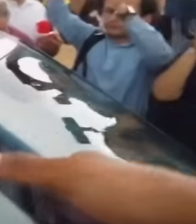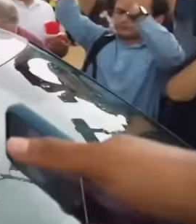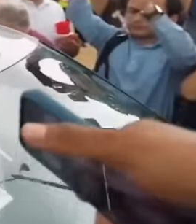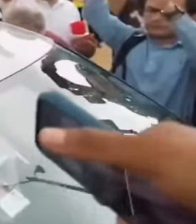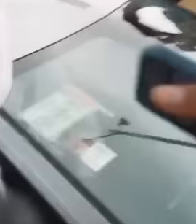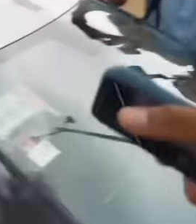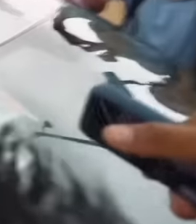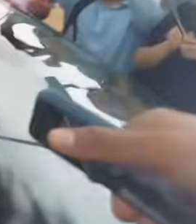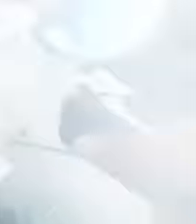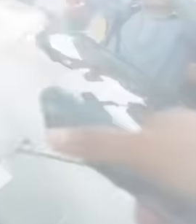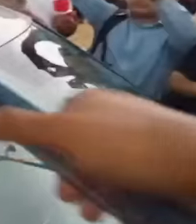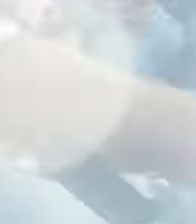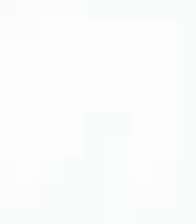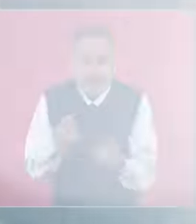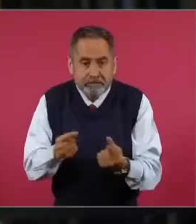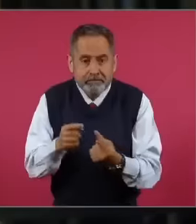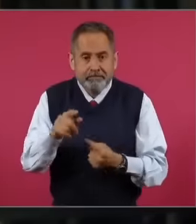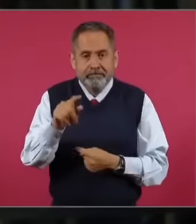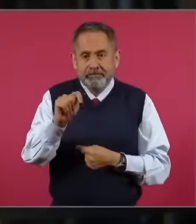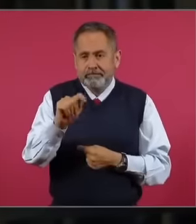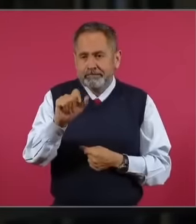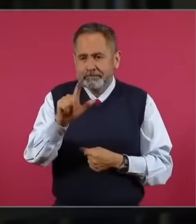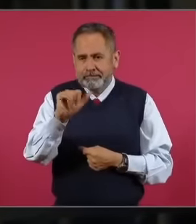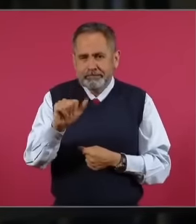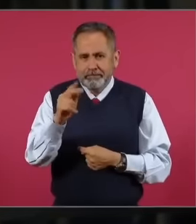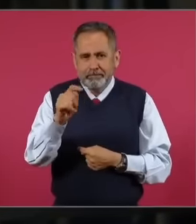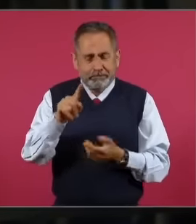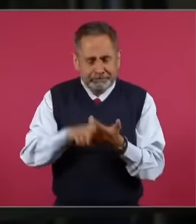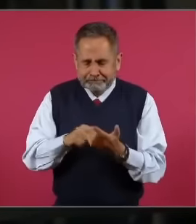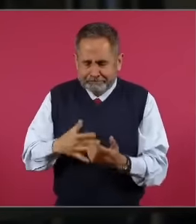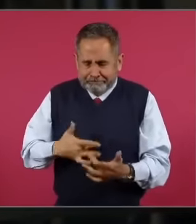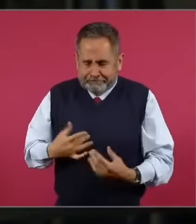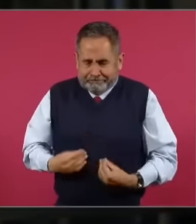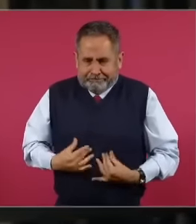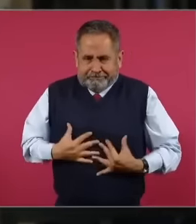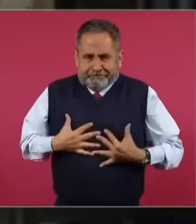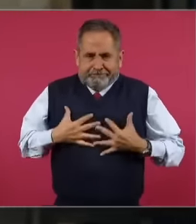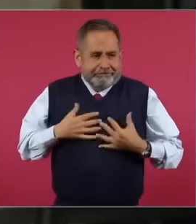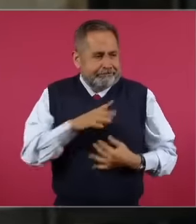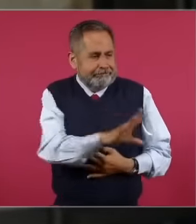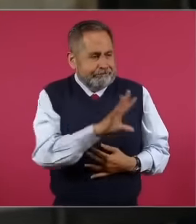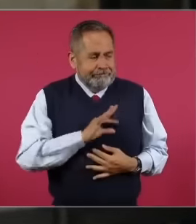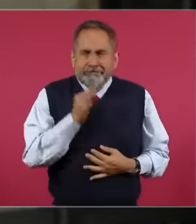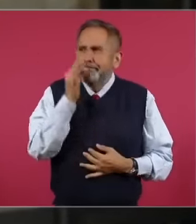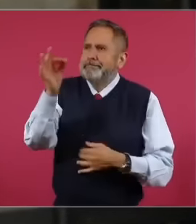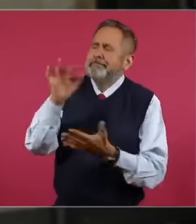press conference that left everyone very sensitive and melancholic, even the